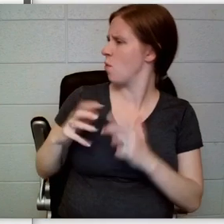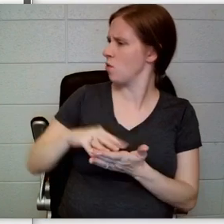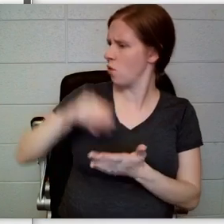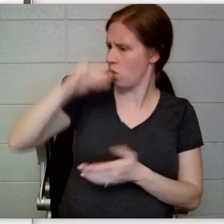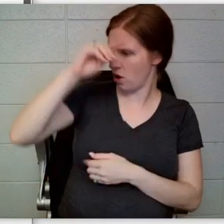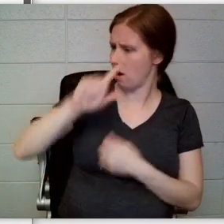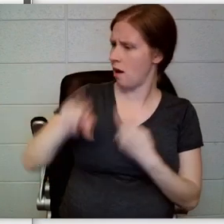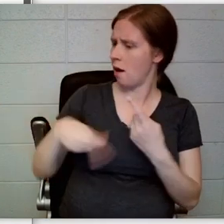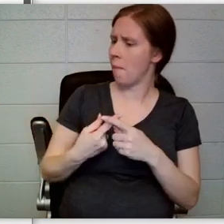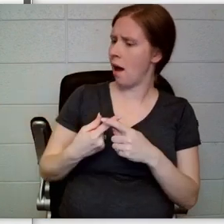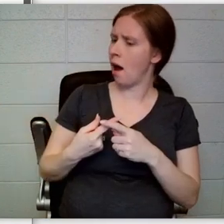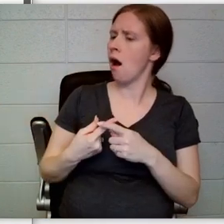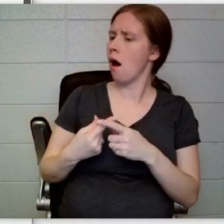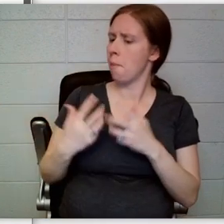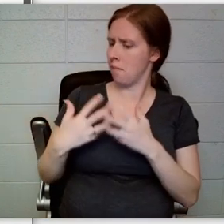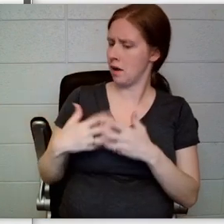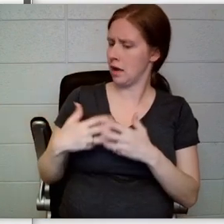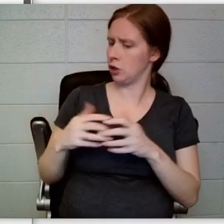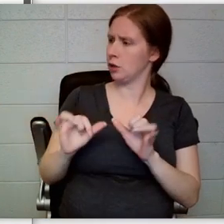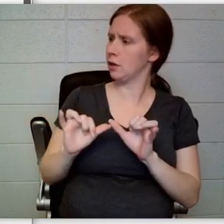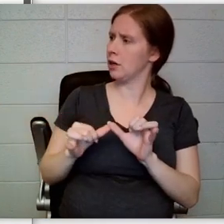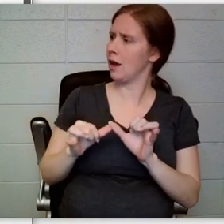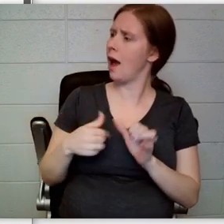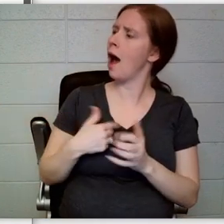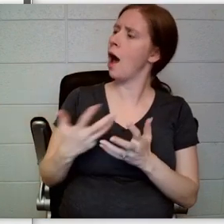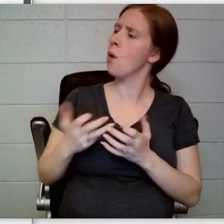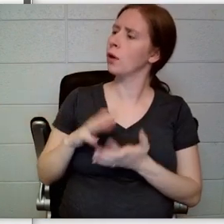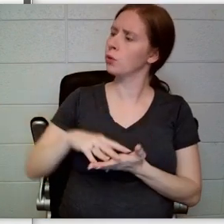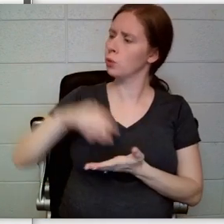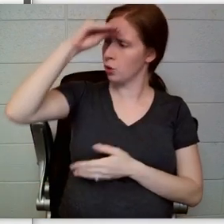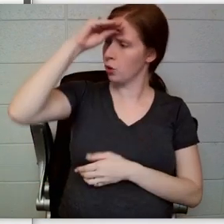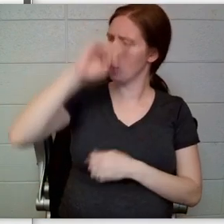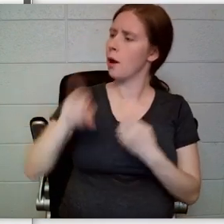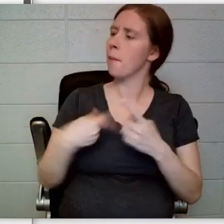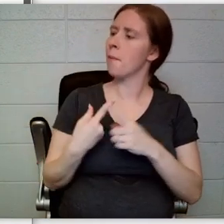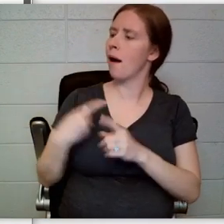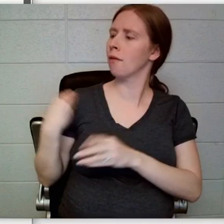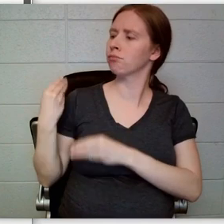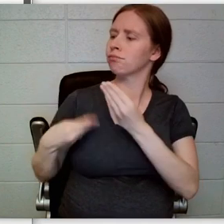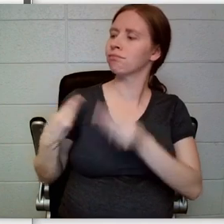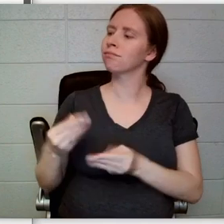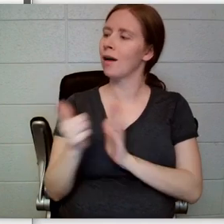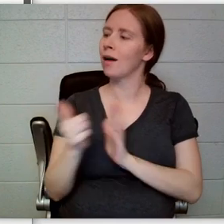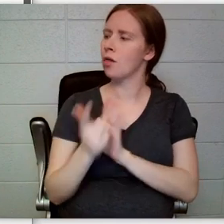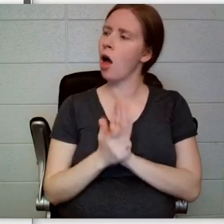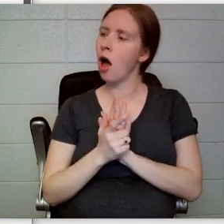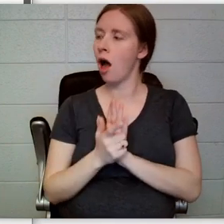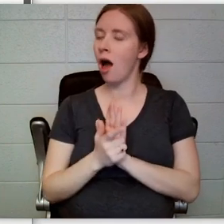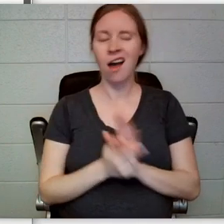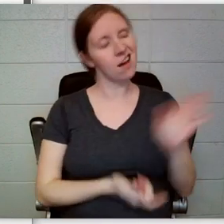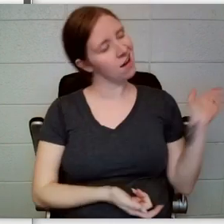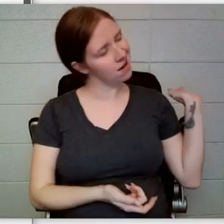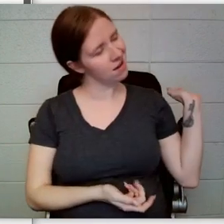I think I’d like to read about inheritance law” “Well, let’s go,” Klaus said. “Justice